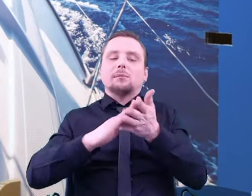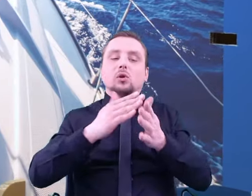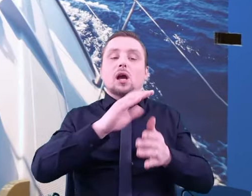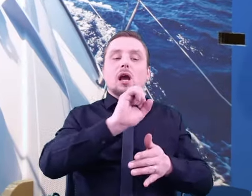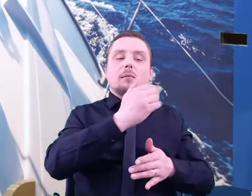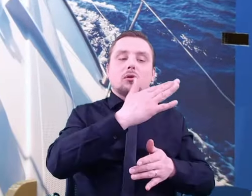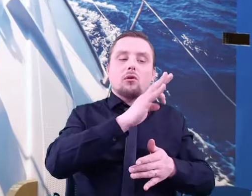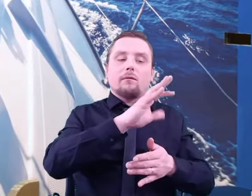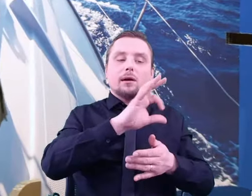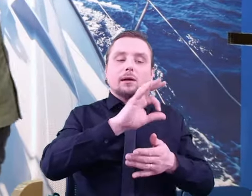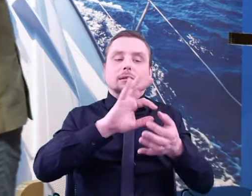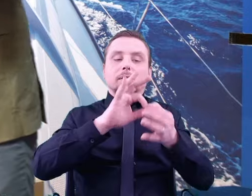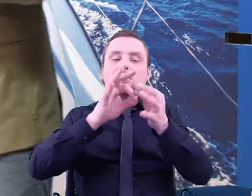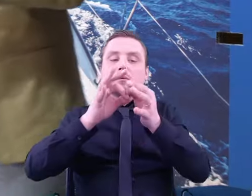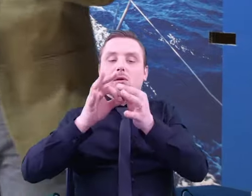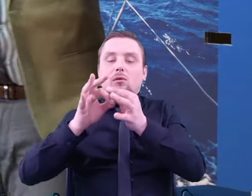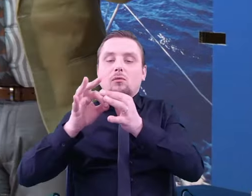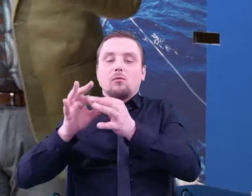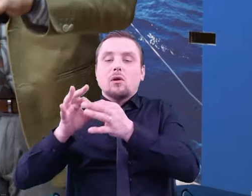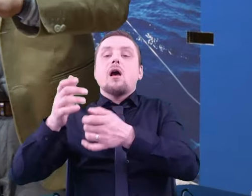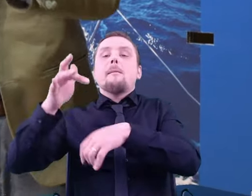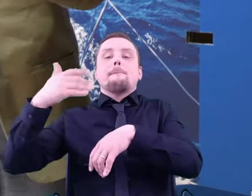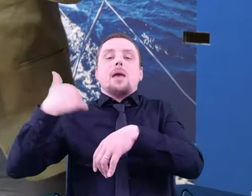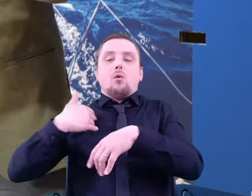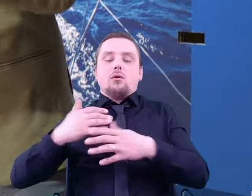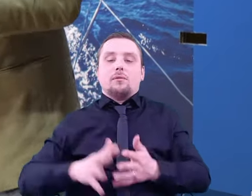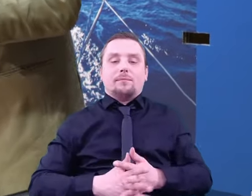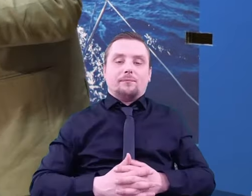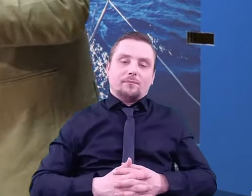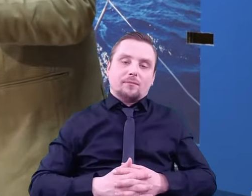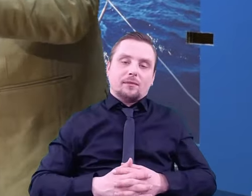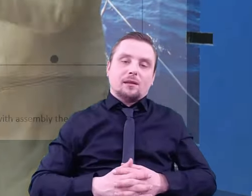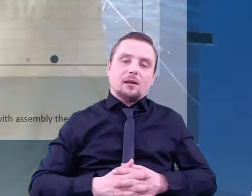However, this can be applied a level lower, namely to the complexity of chemical compounds.